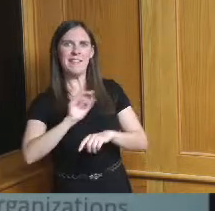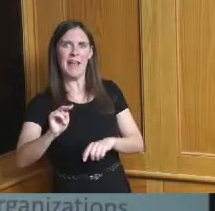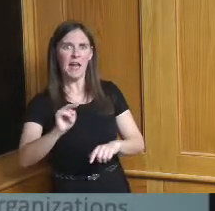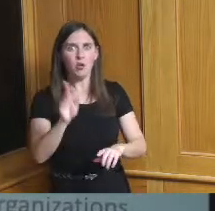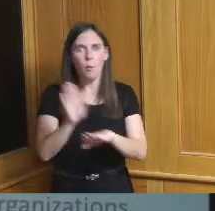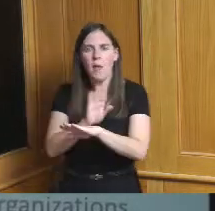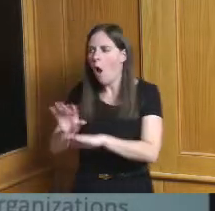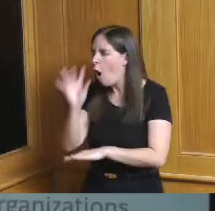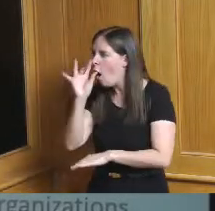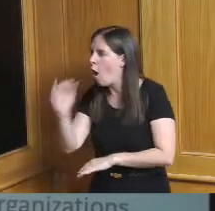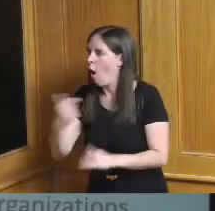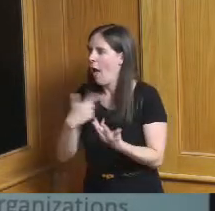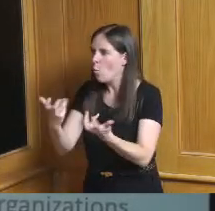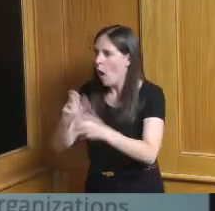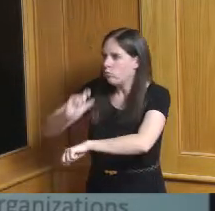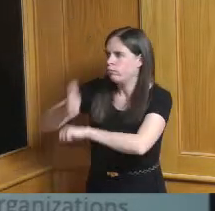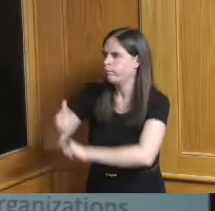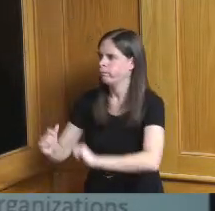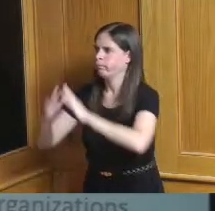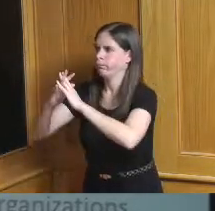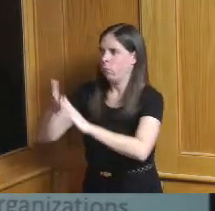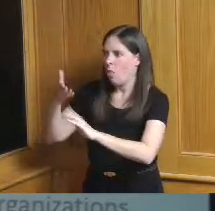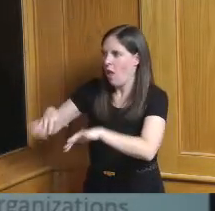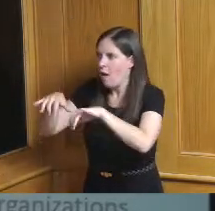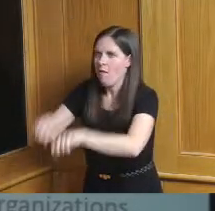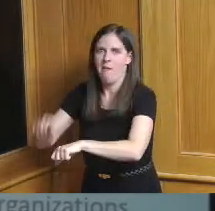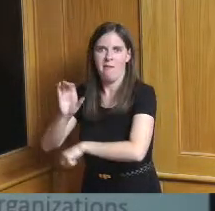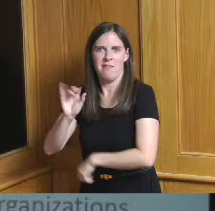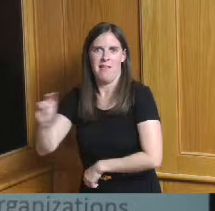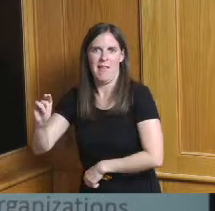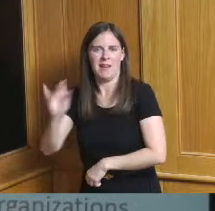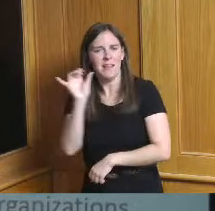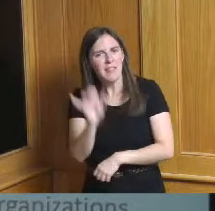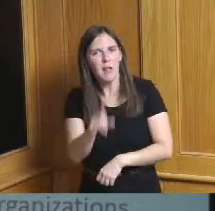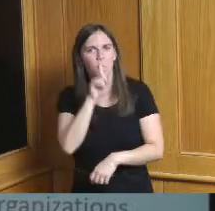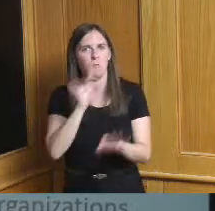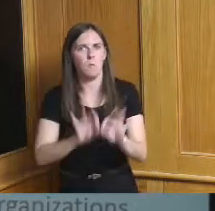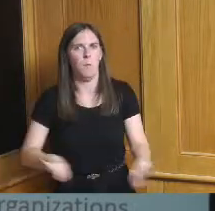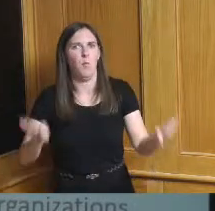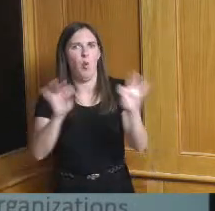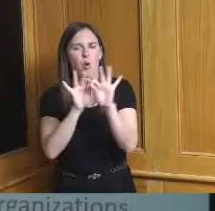really important part of this equation in economic terms maybe more so than in past